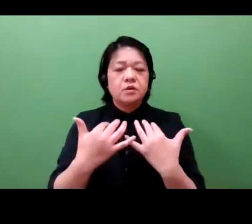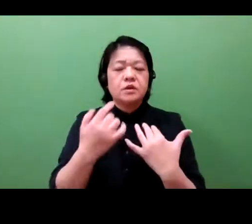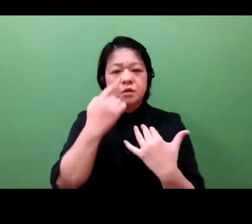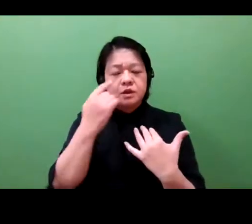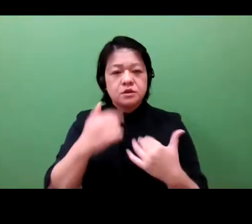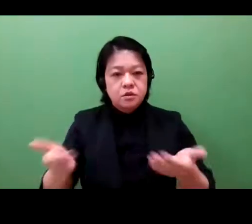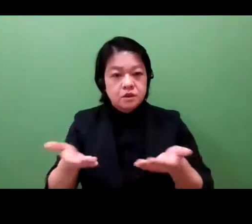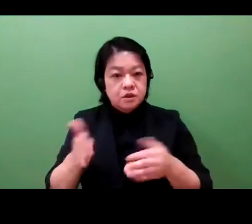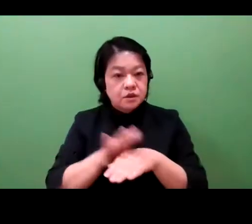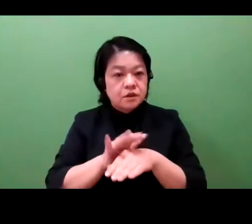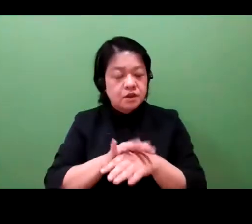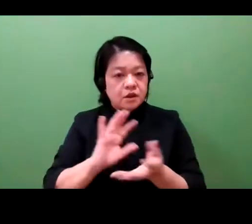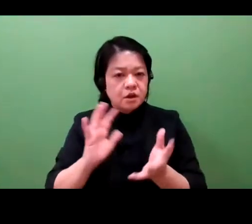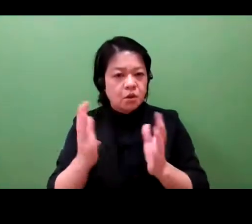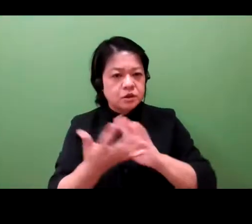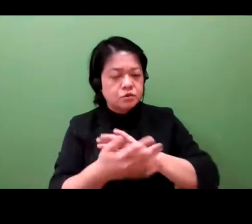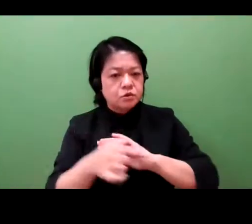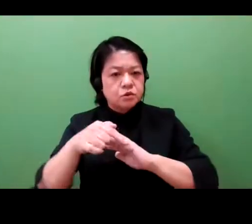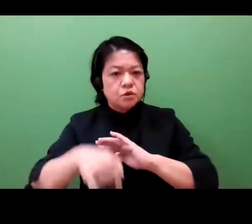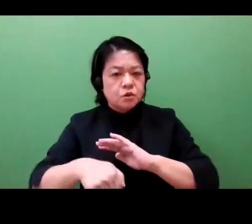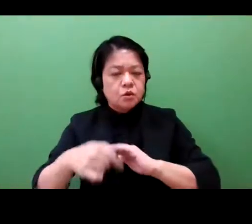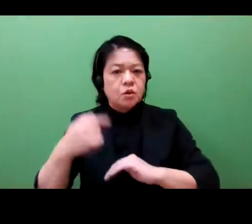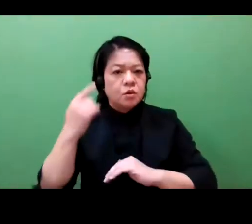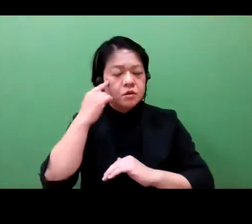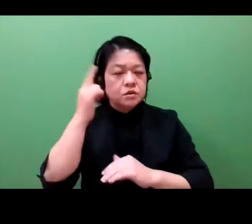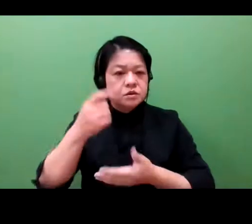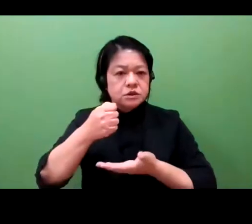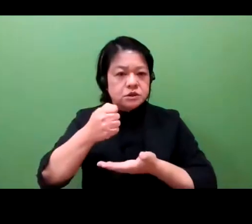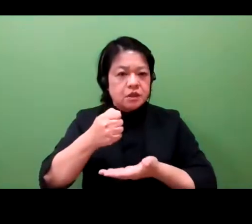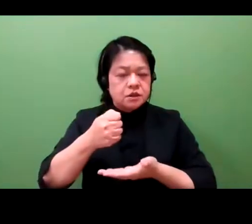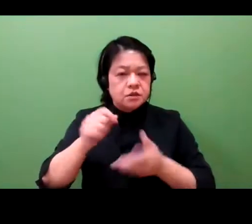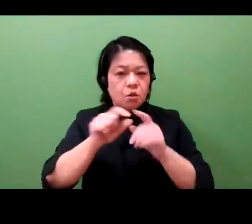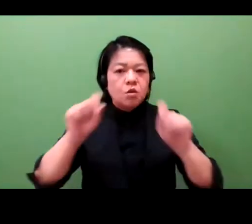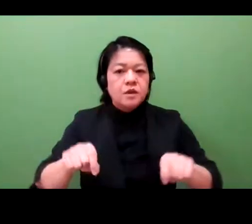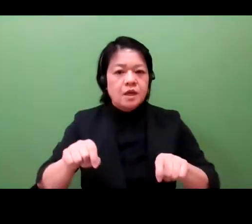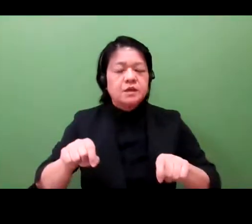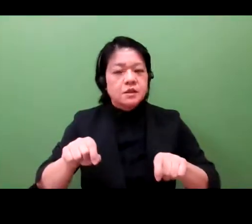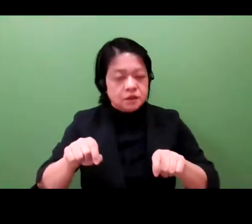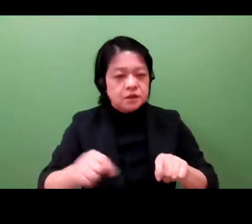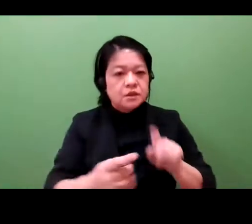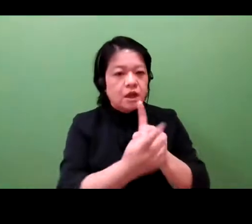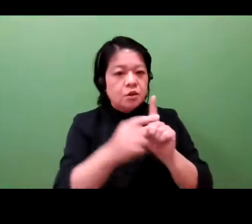We're holding this event on a platform that invested heavily in communications technology